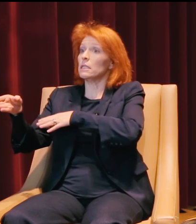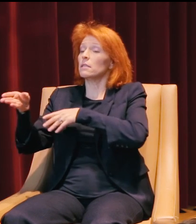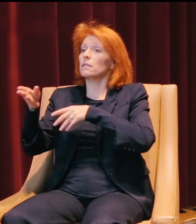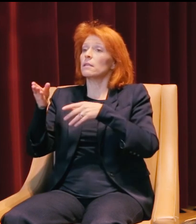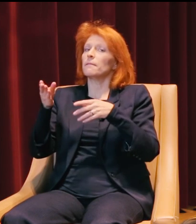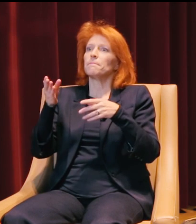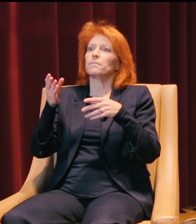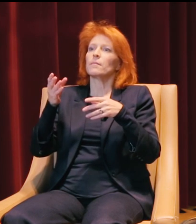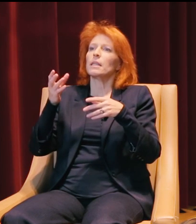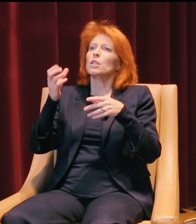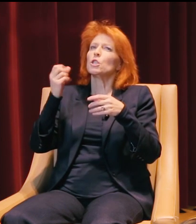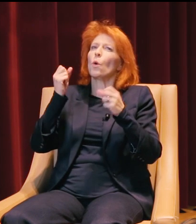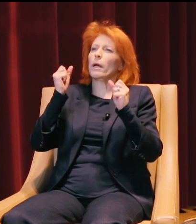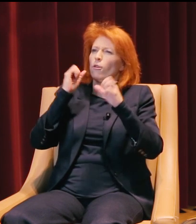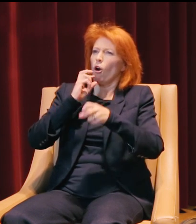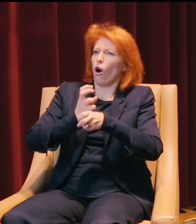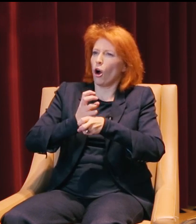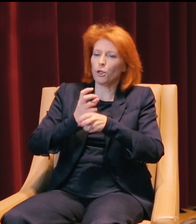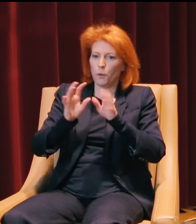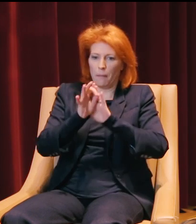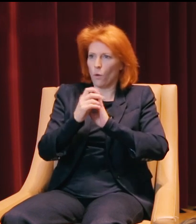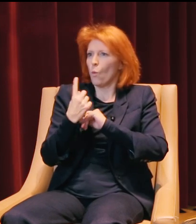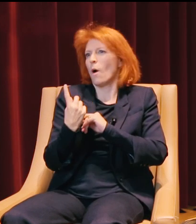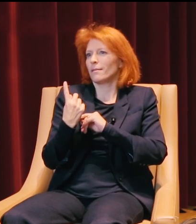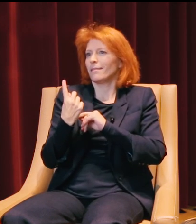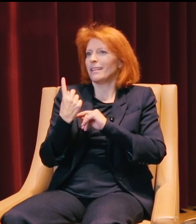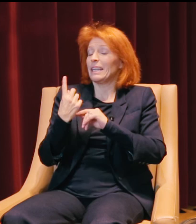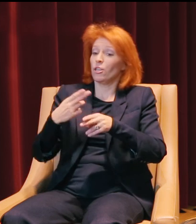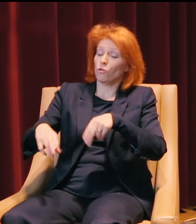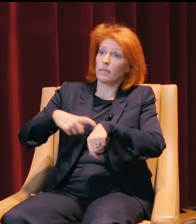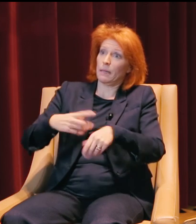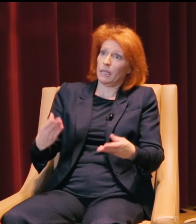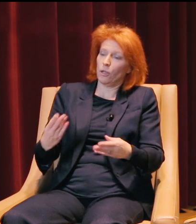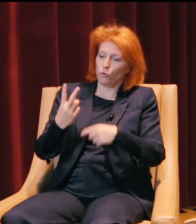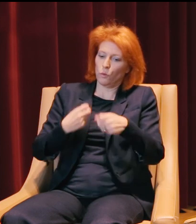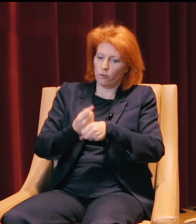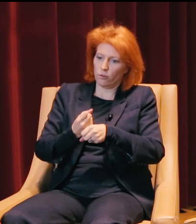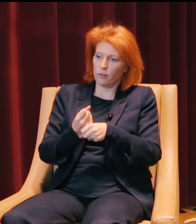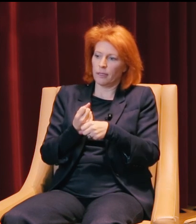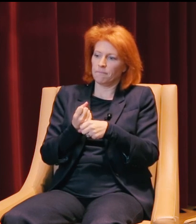and it's so incredibly hard to just pick one. In our short time here with two years,